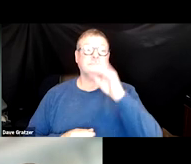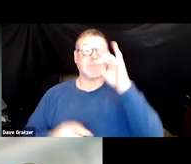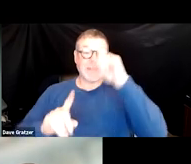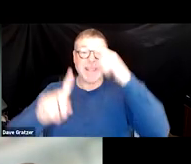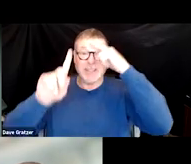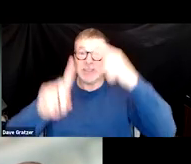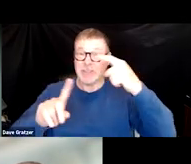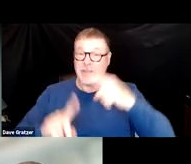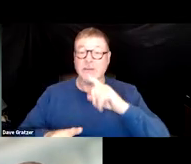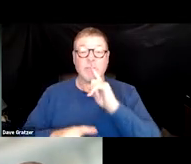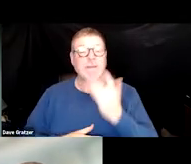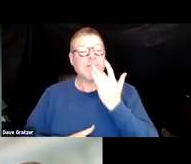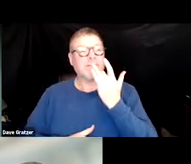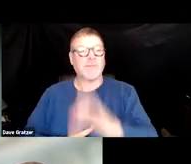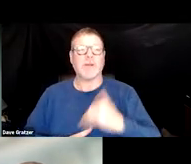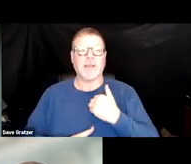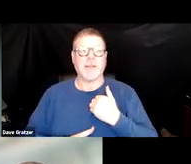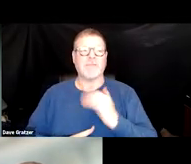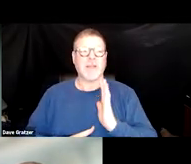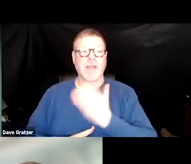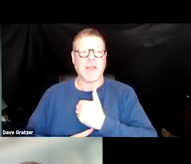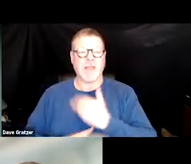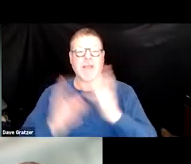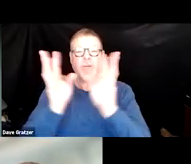we're really fortunate to have on our webinar today